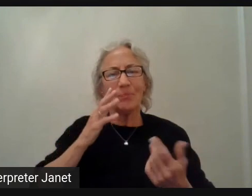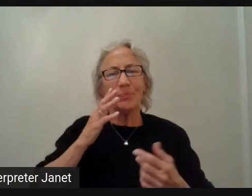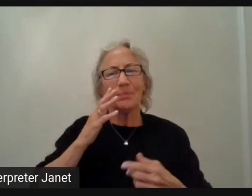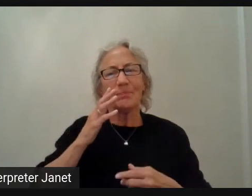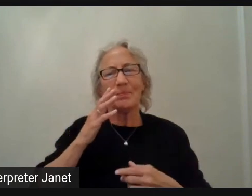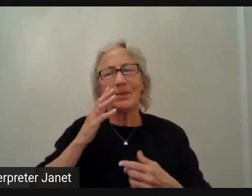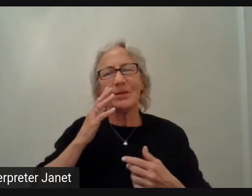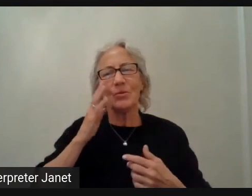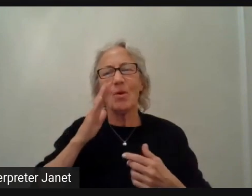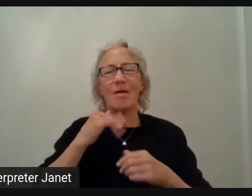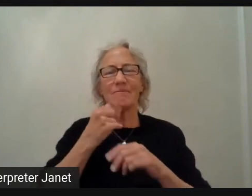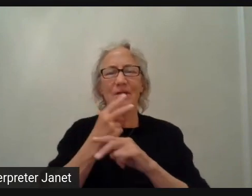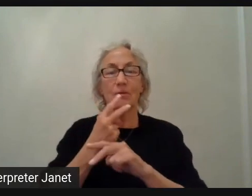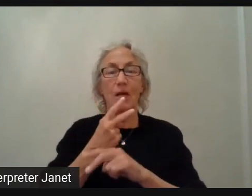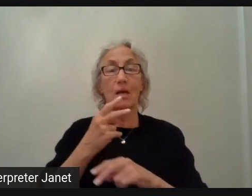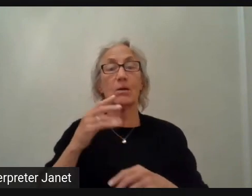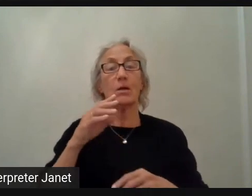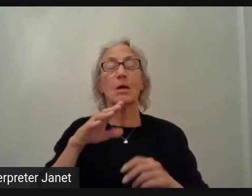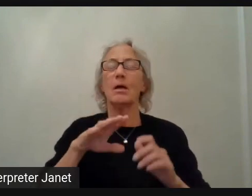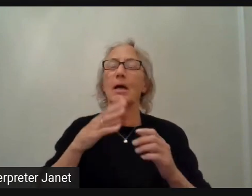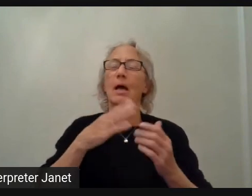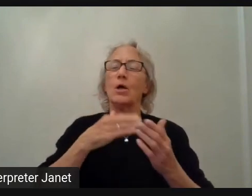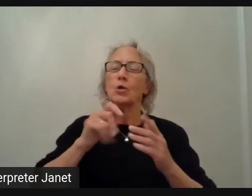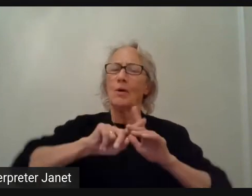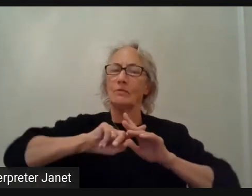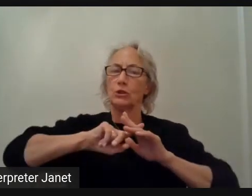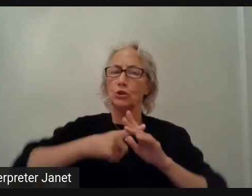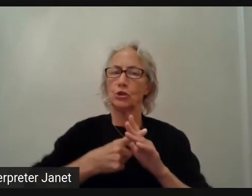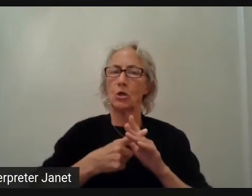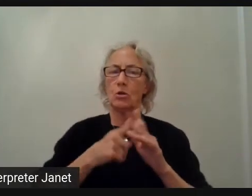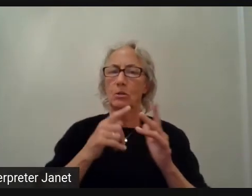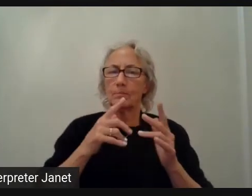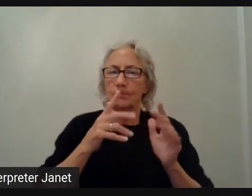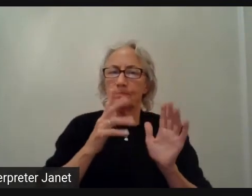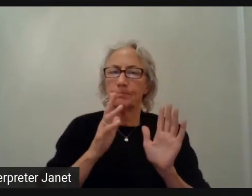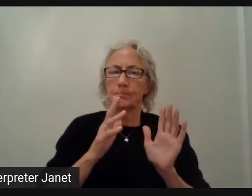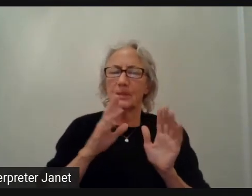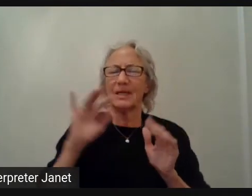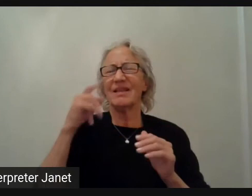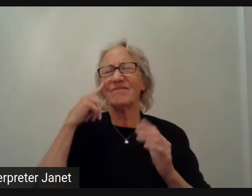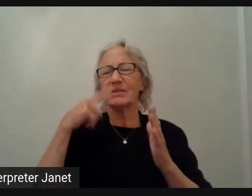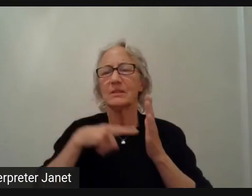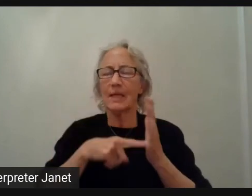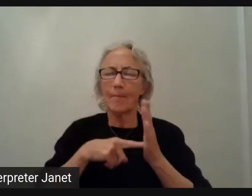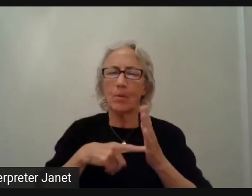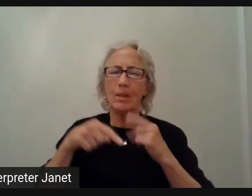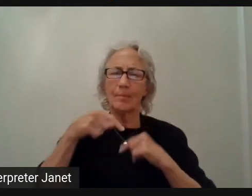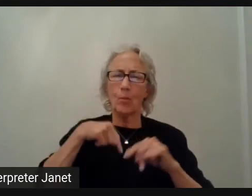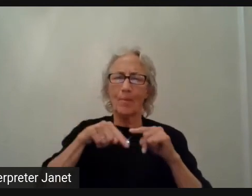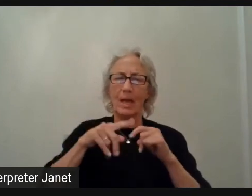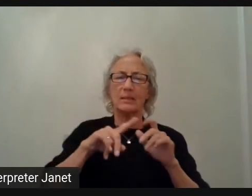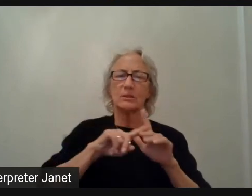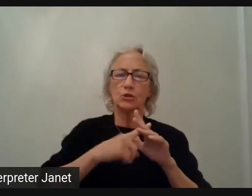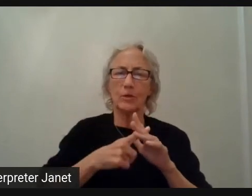You will start just seeing that "Okay, lack of alternative text for images."